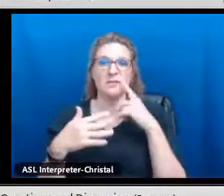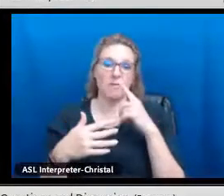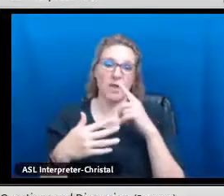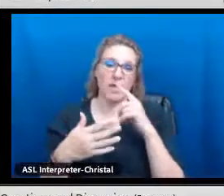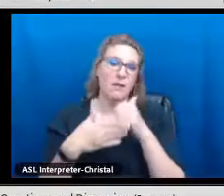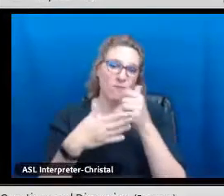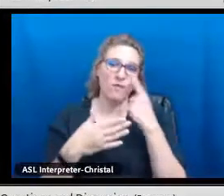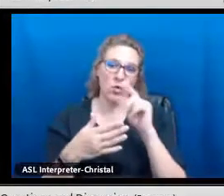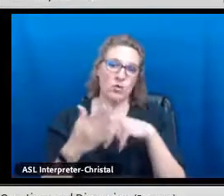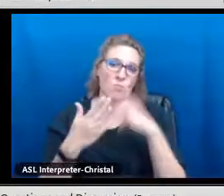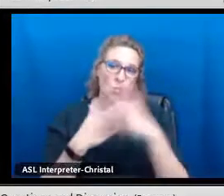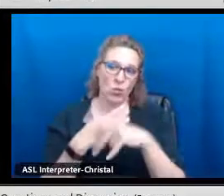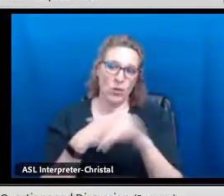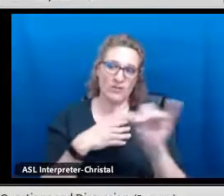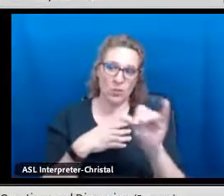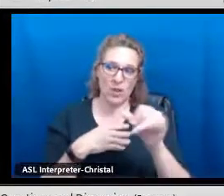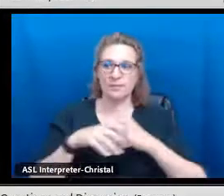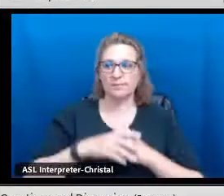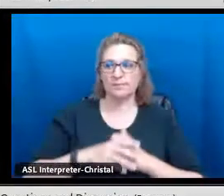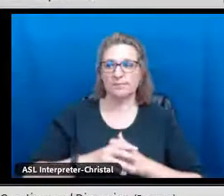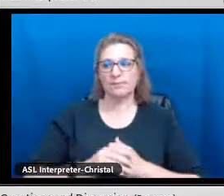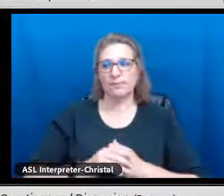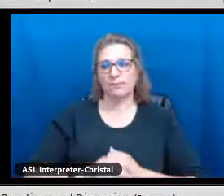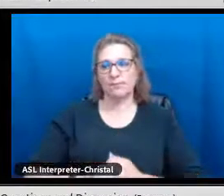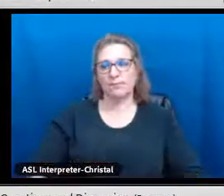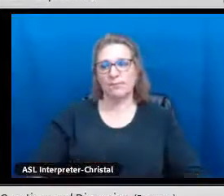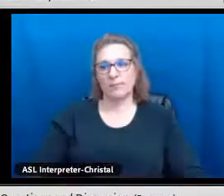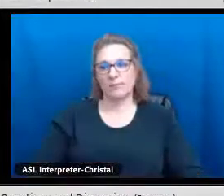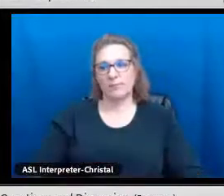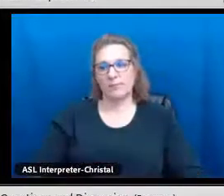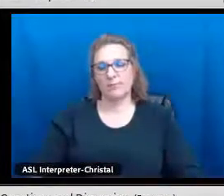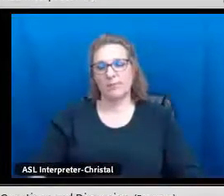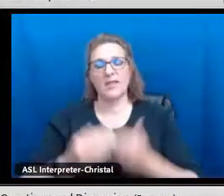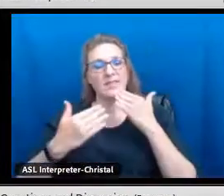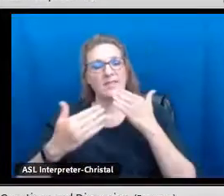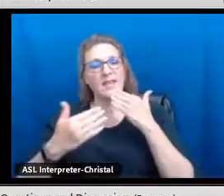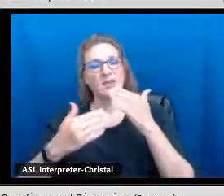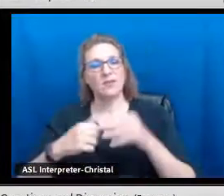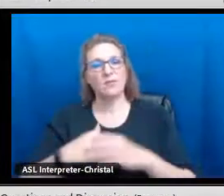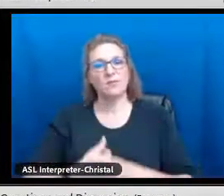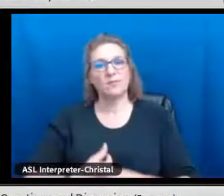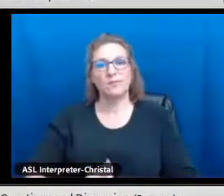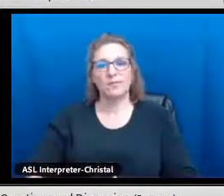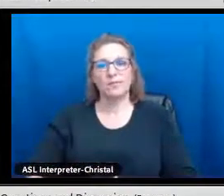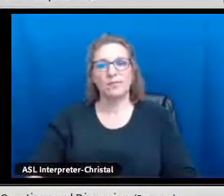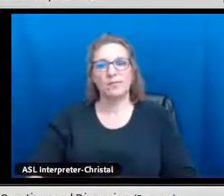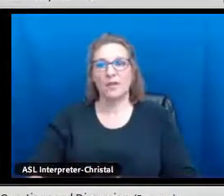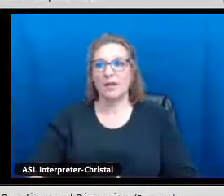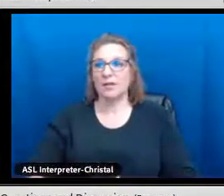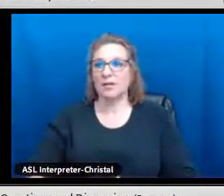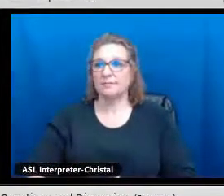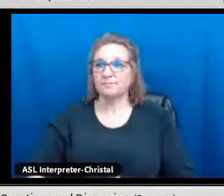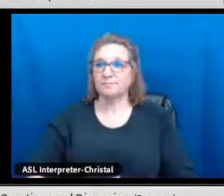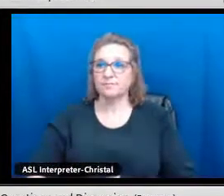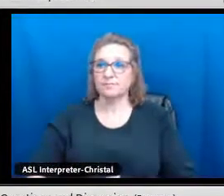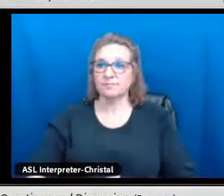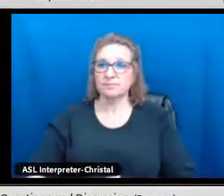for somebody else to give you that help, it would be greatly helpful for the program as